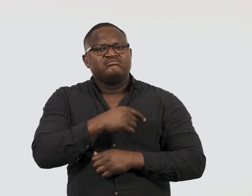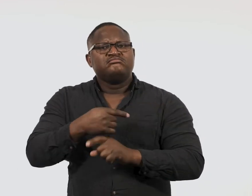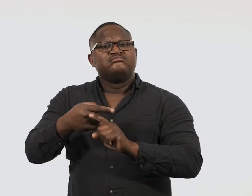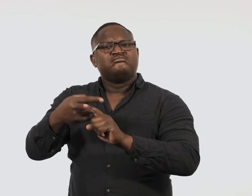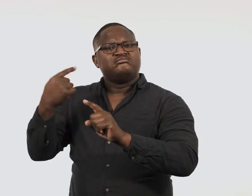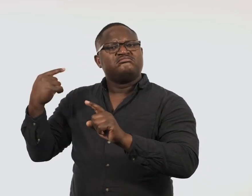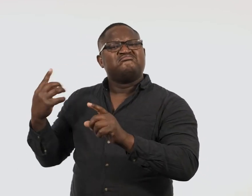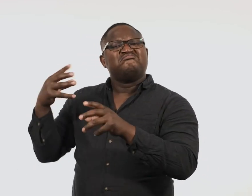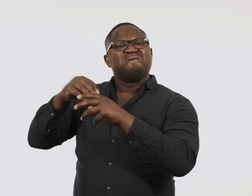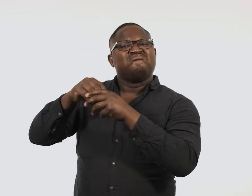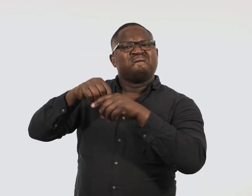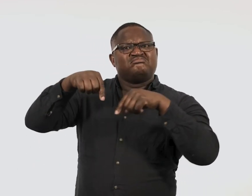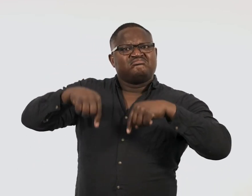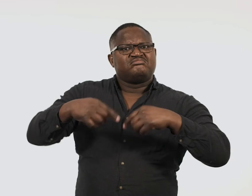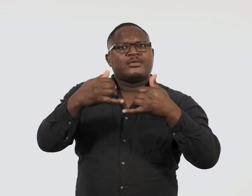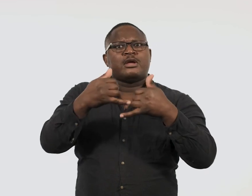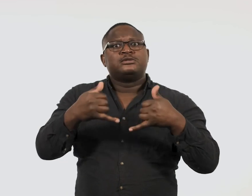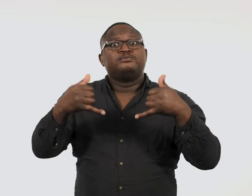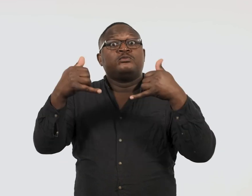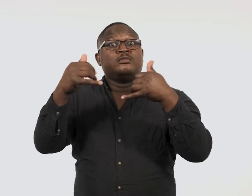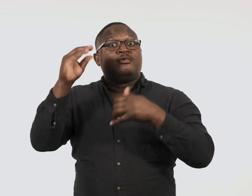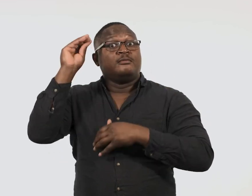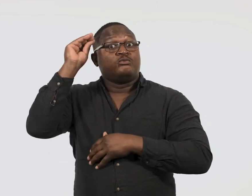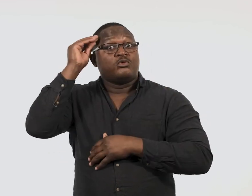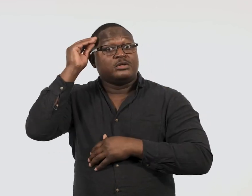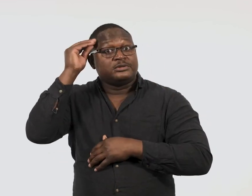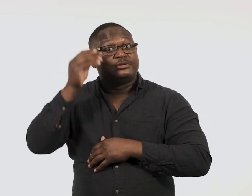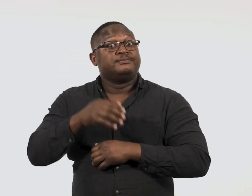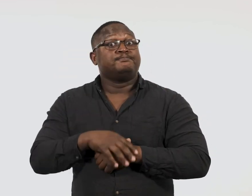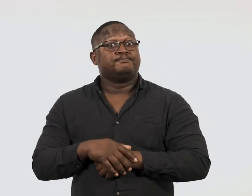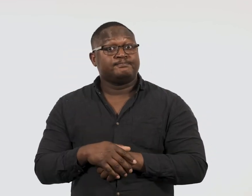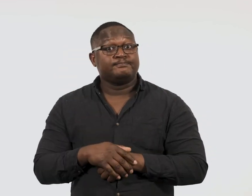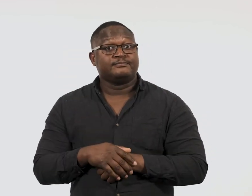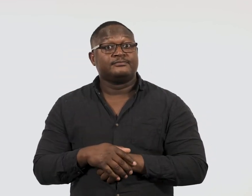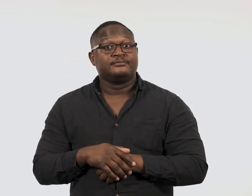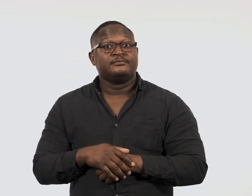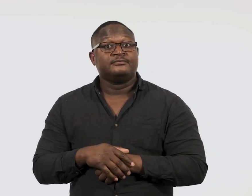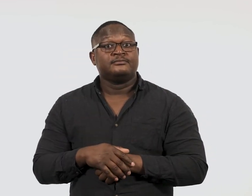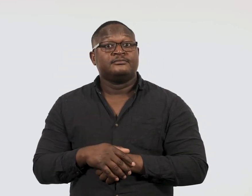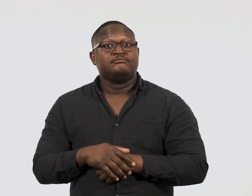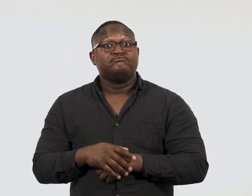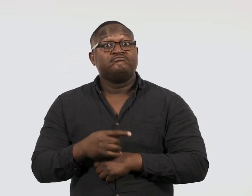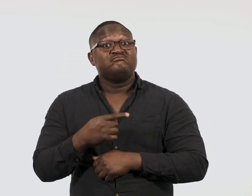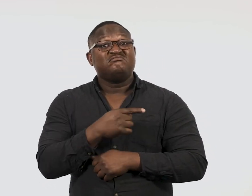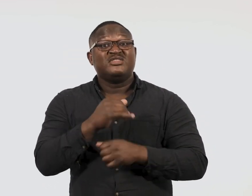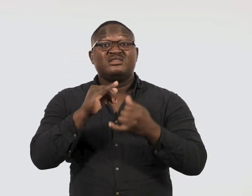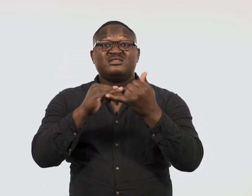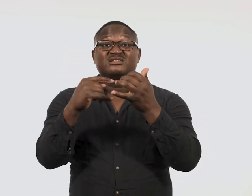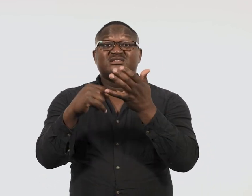An Archibald finalist on seven previous occasions,